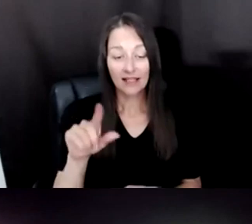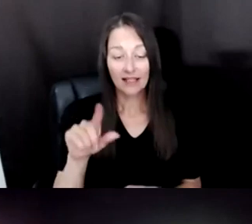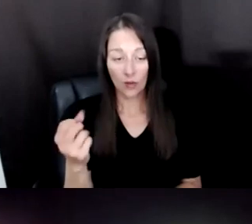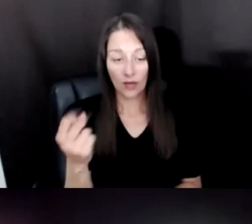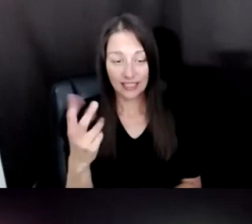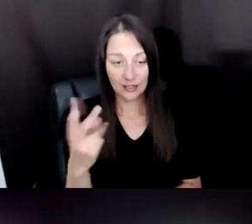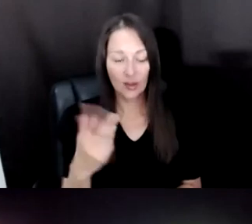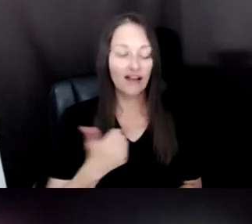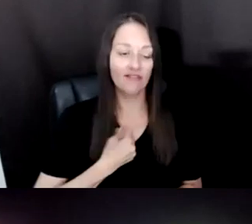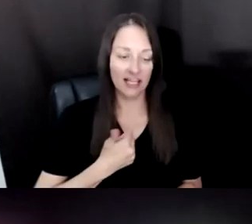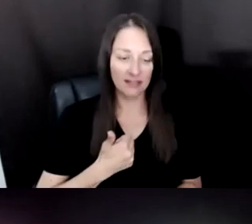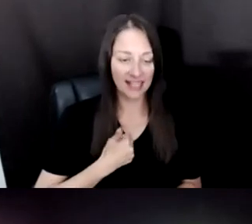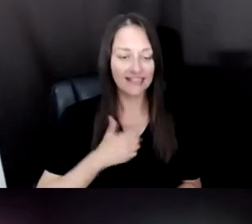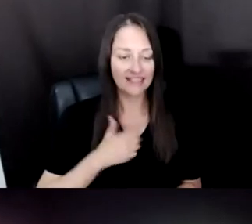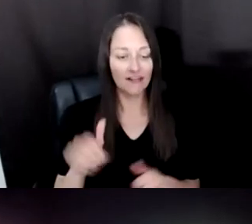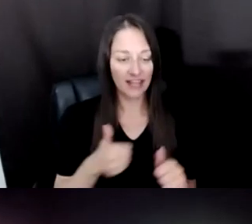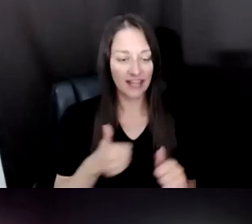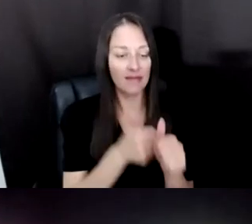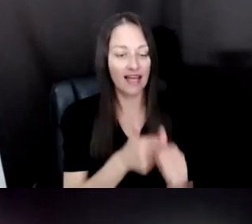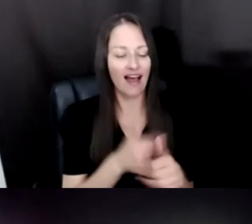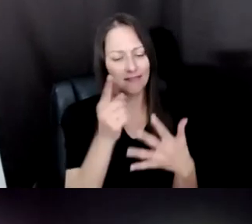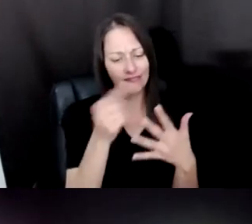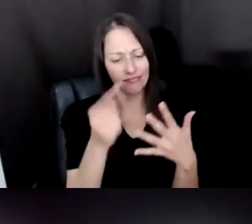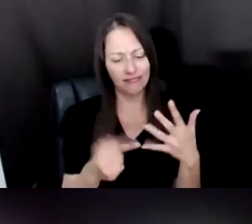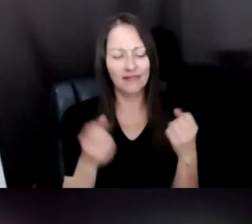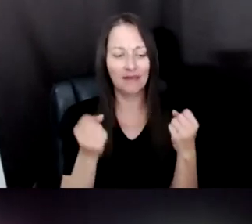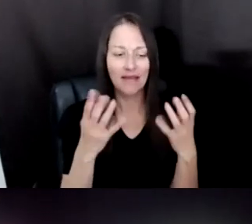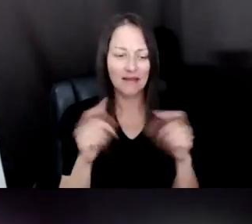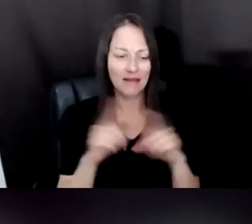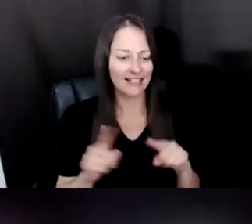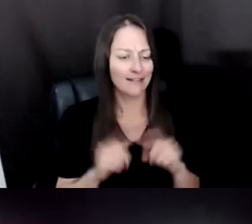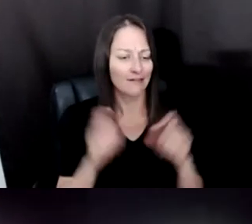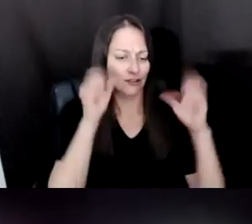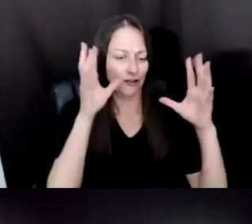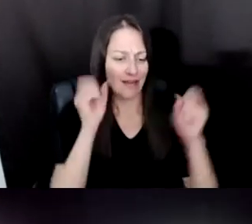CHRISTIAN MULLER, JENNIFER STEINKAMP, REBECCA MENDEZ, I LEARNED FROM I THINK MY MENTORS